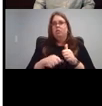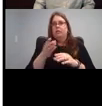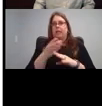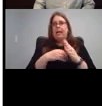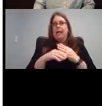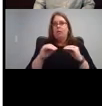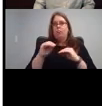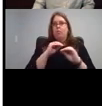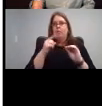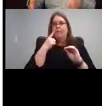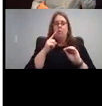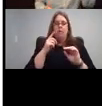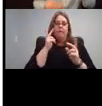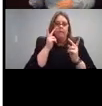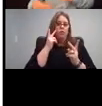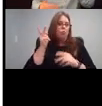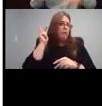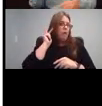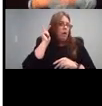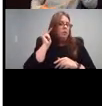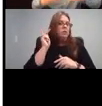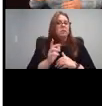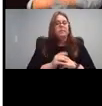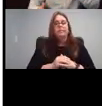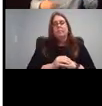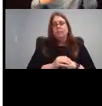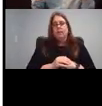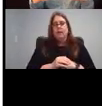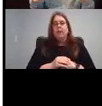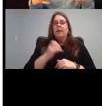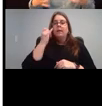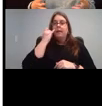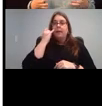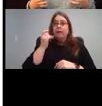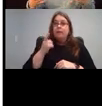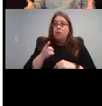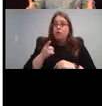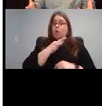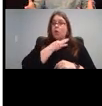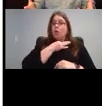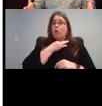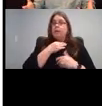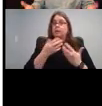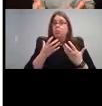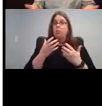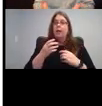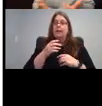your child what what progression and the sounds usually emerge as